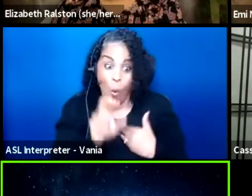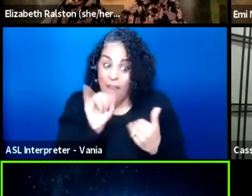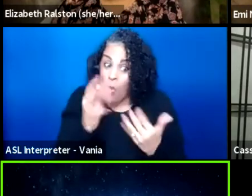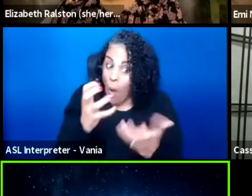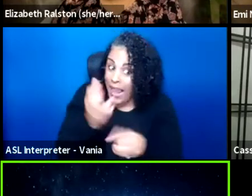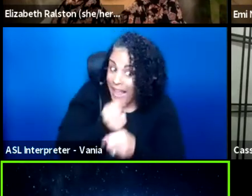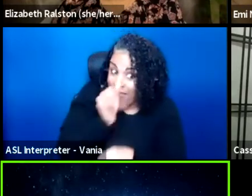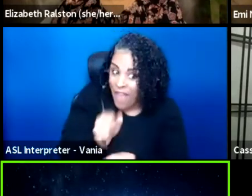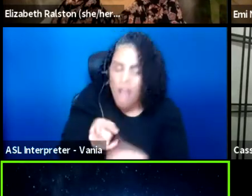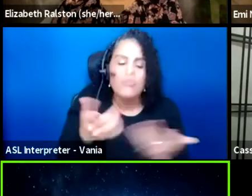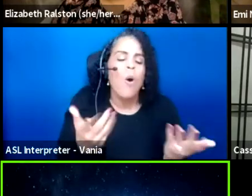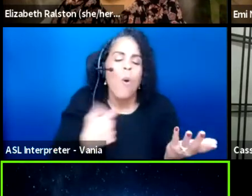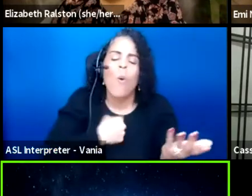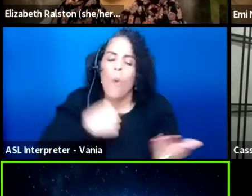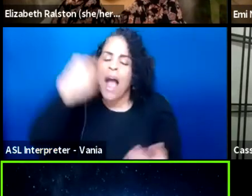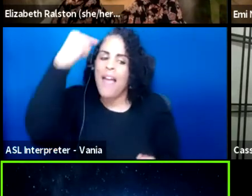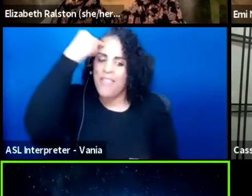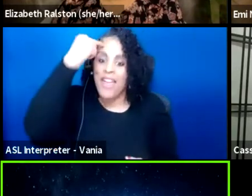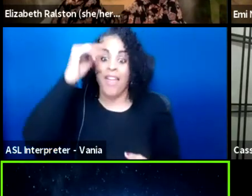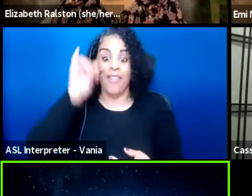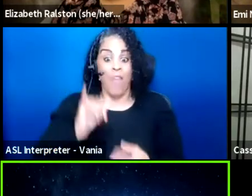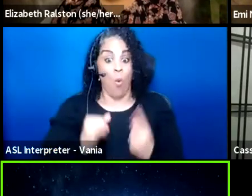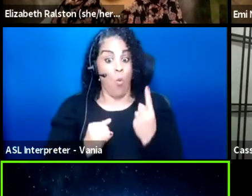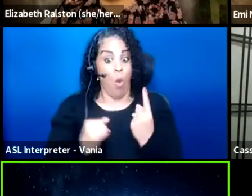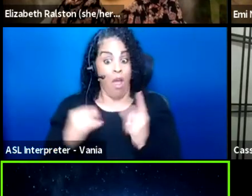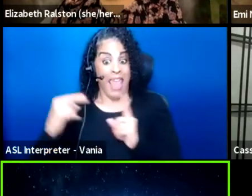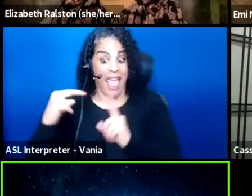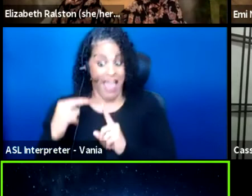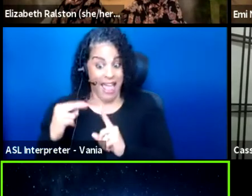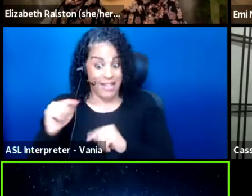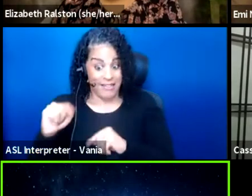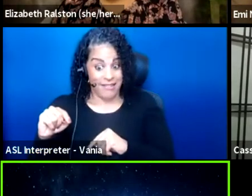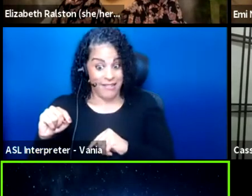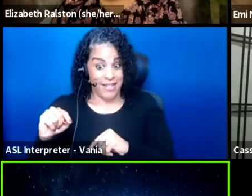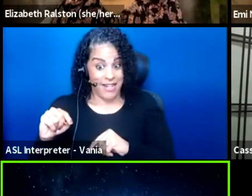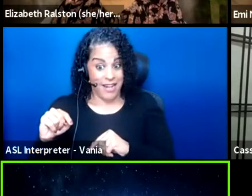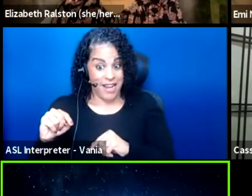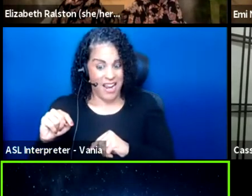So I think that the, the one hand is, and I think